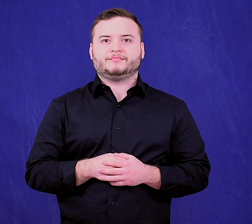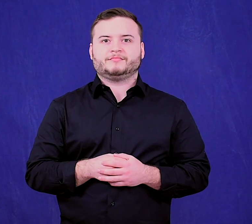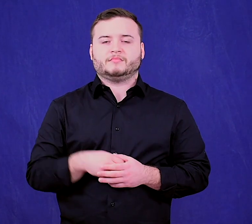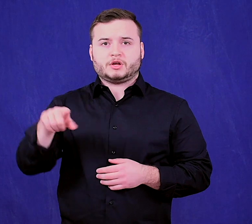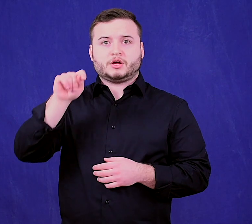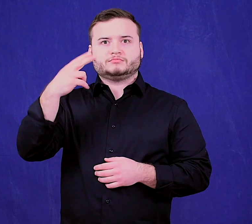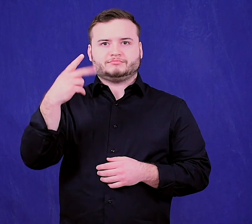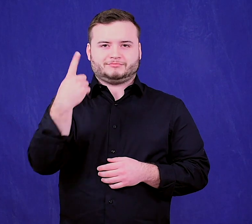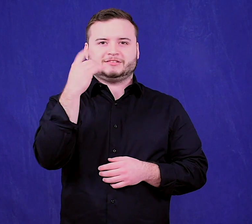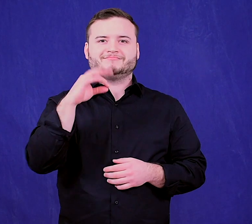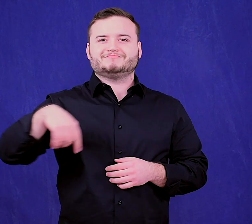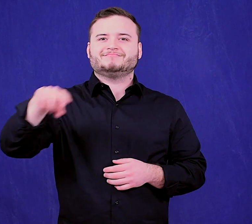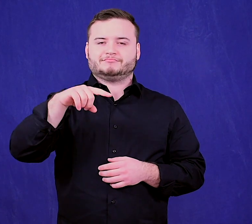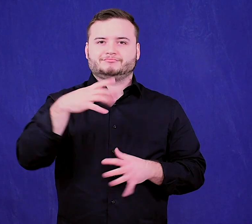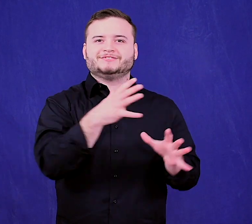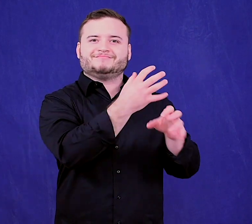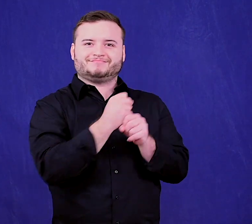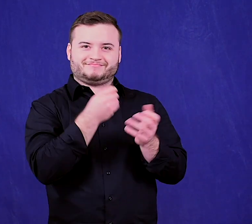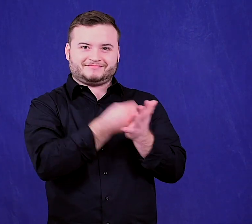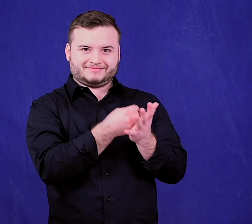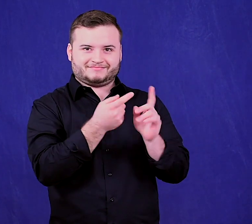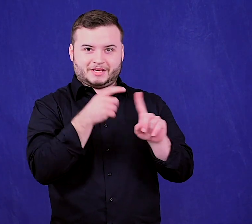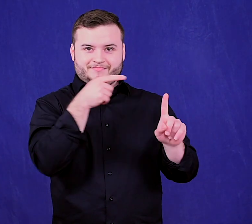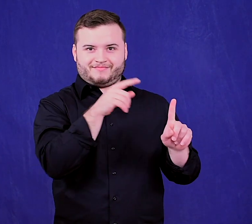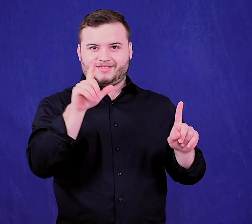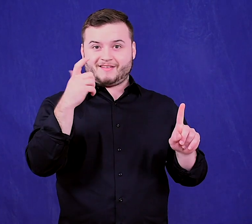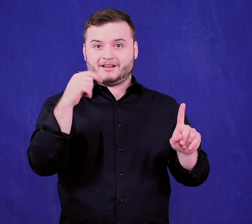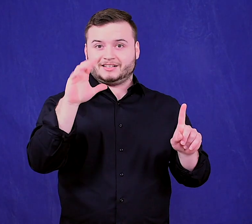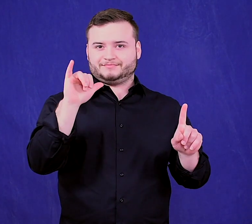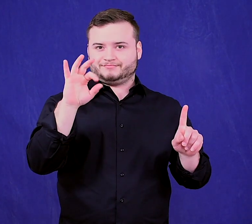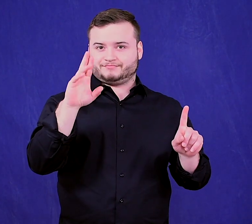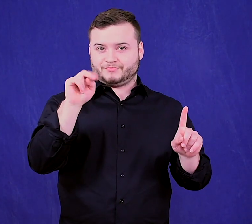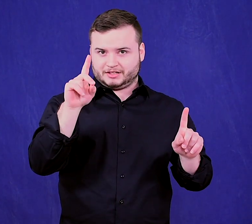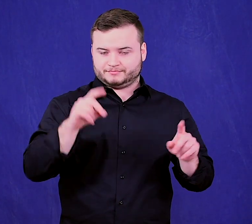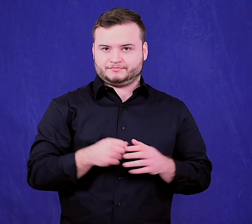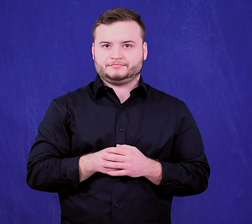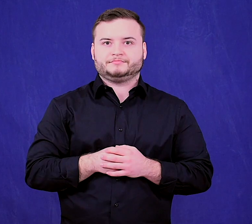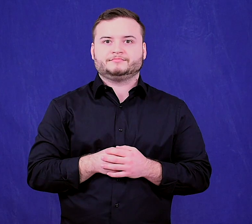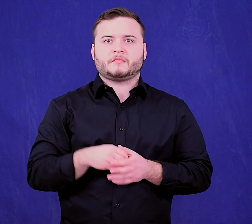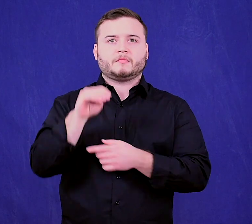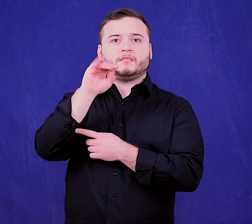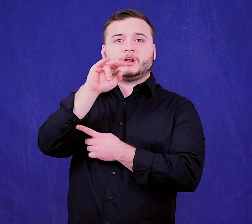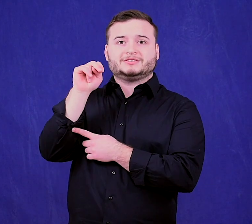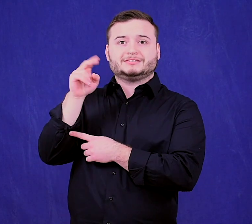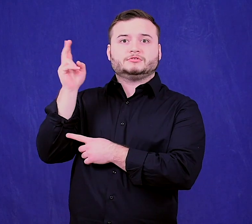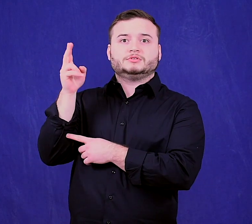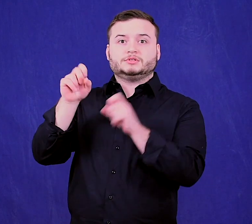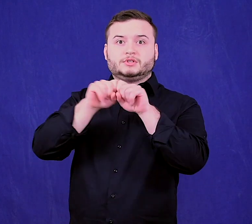one of a few selected out of 2200+ grantees to present about the success